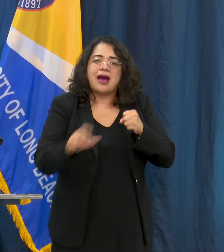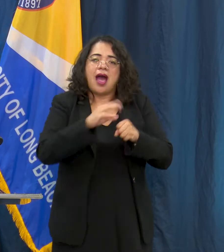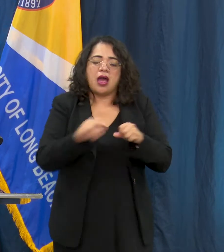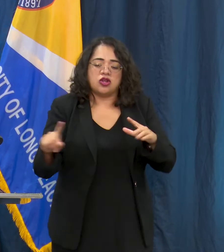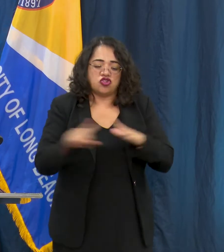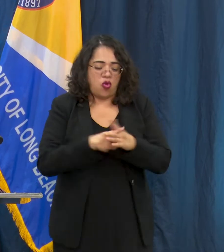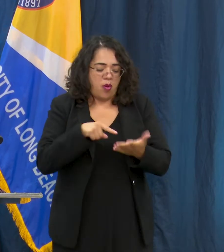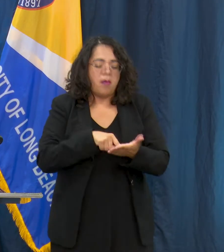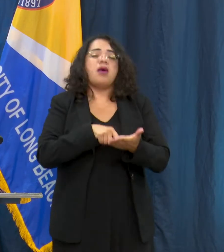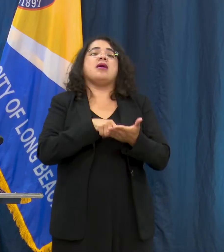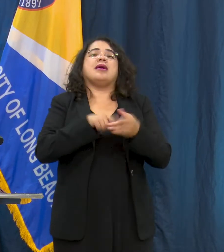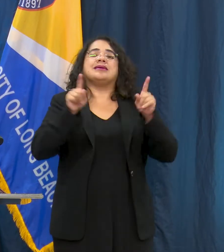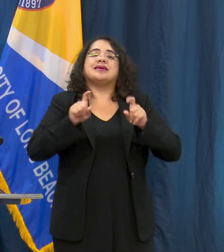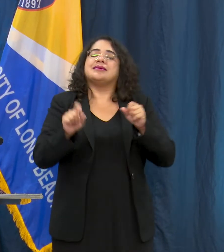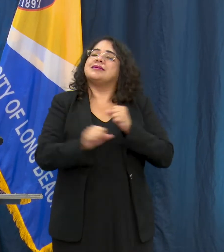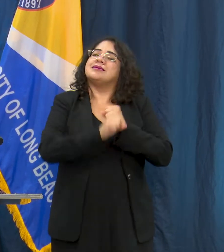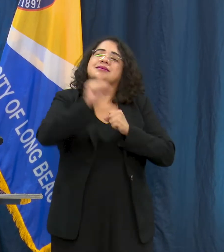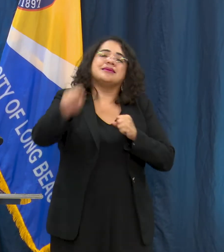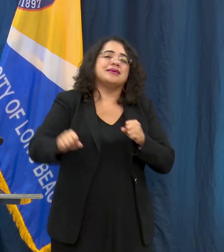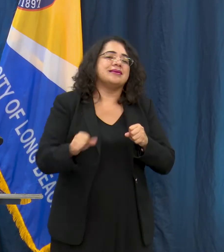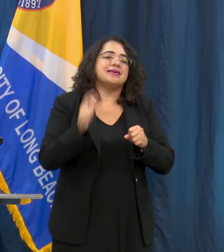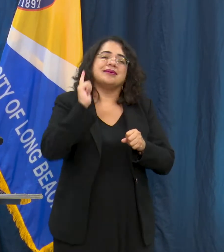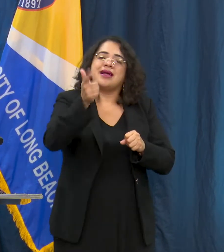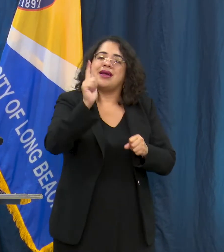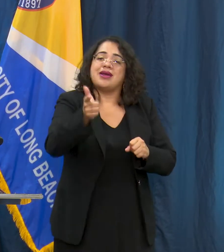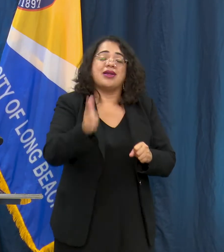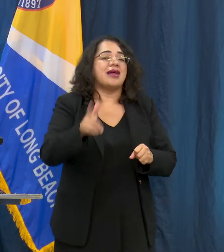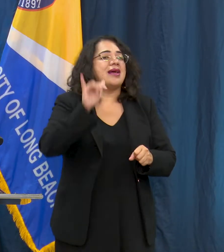practice that we rely on for the safer a home order, it's not something